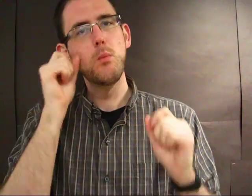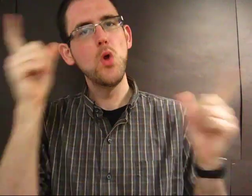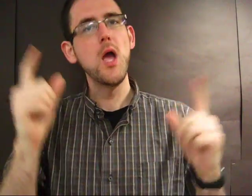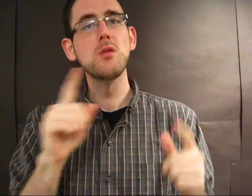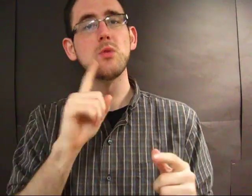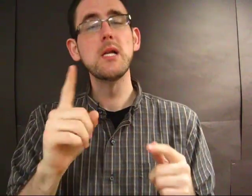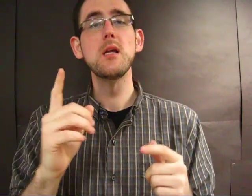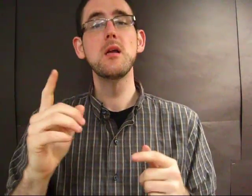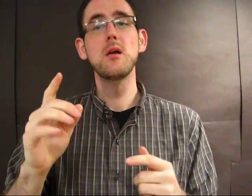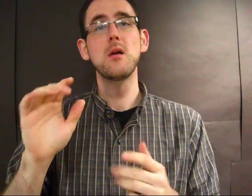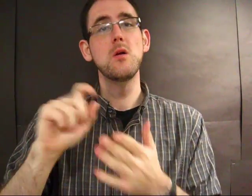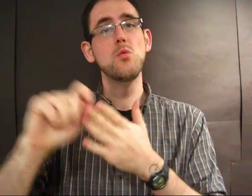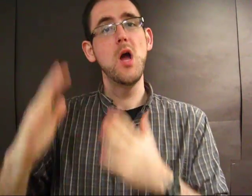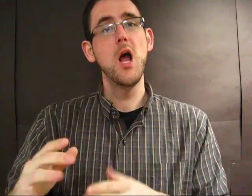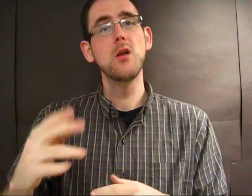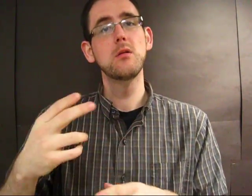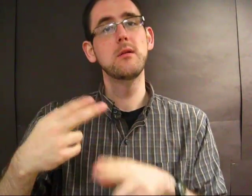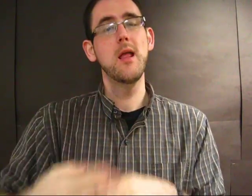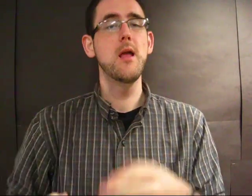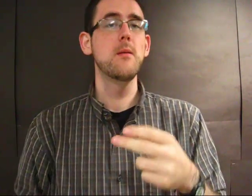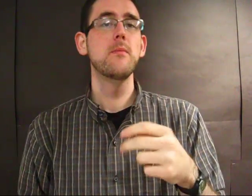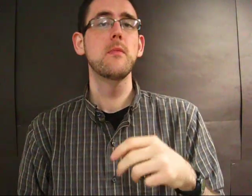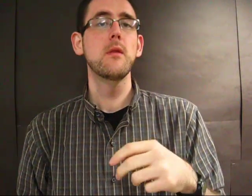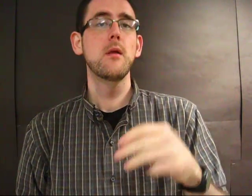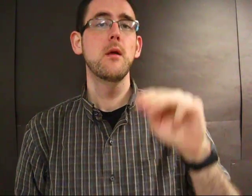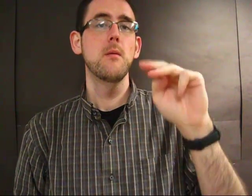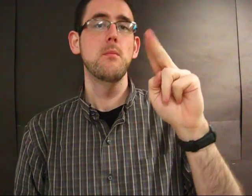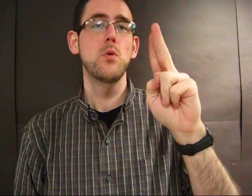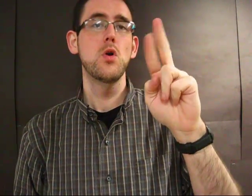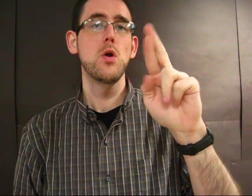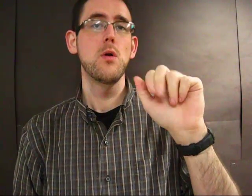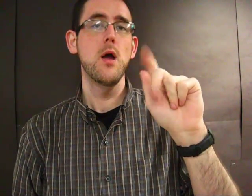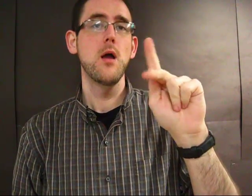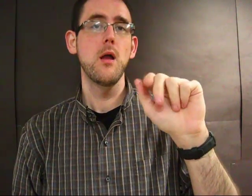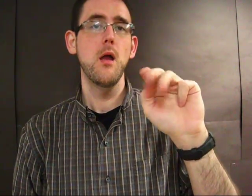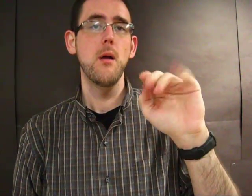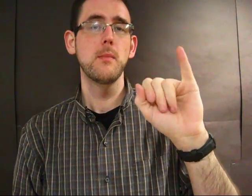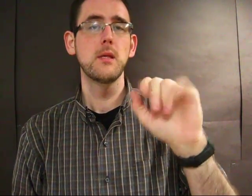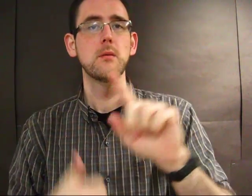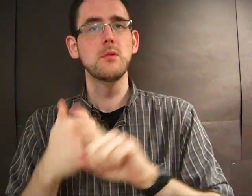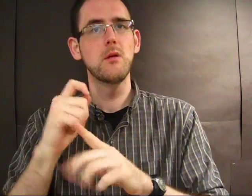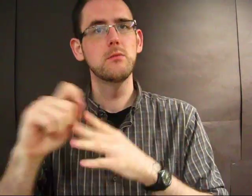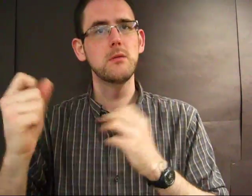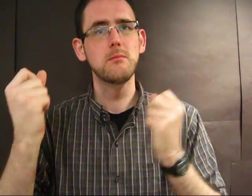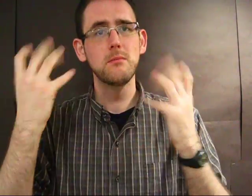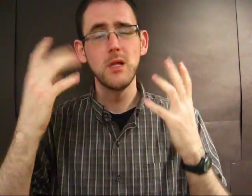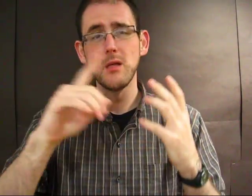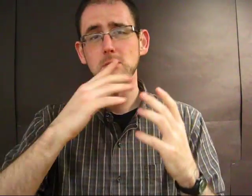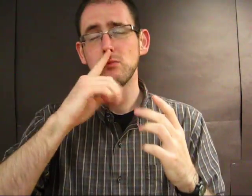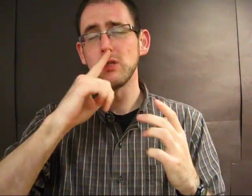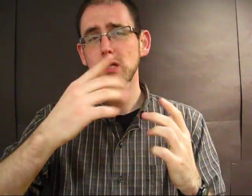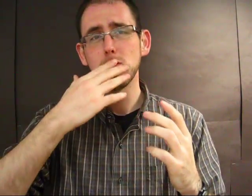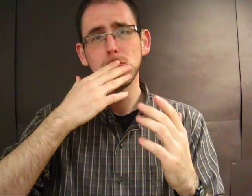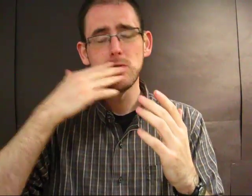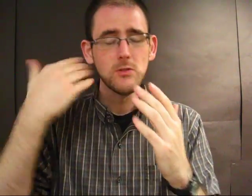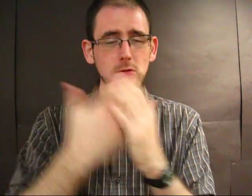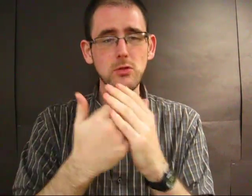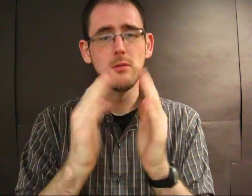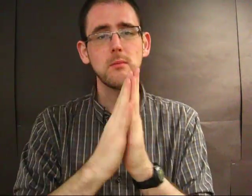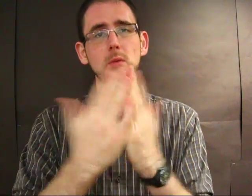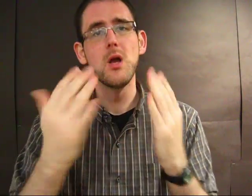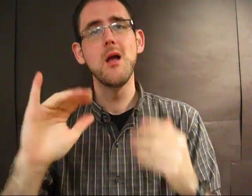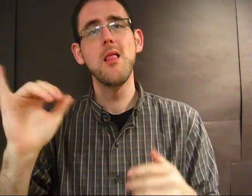I'm surprised, actually. The writer -- Murakami -- has written many very good books.